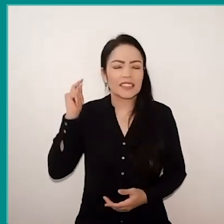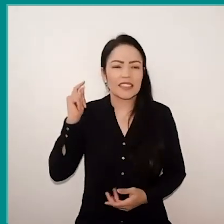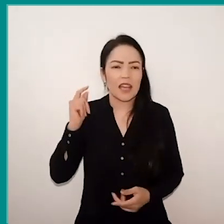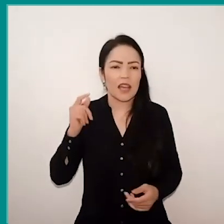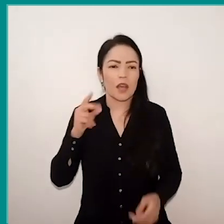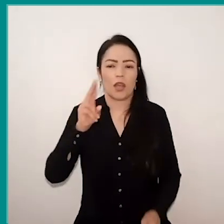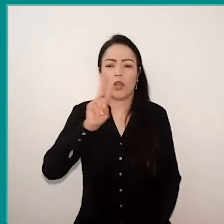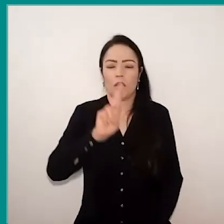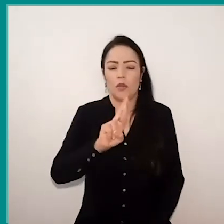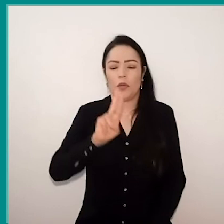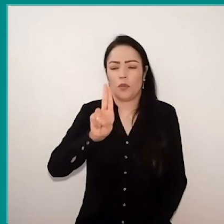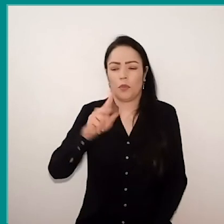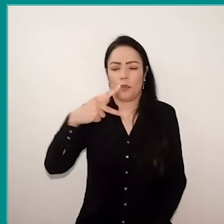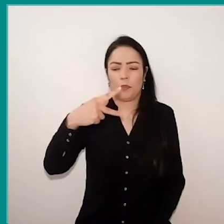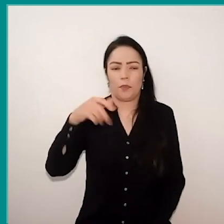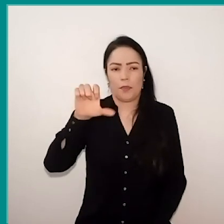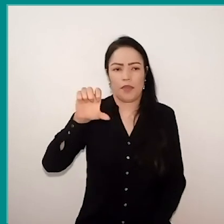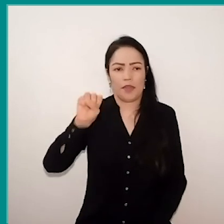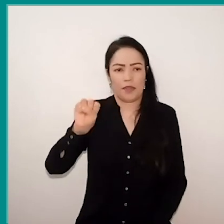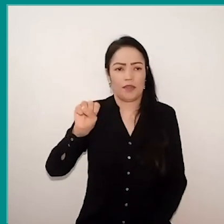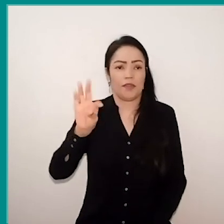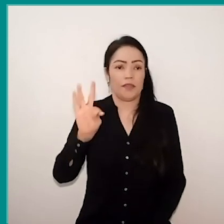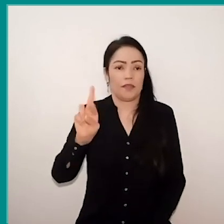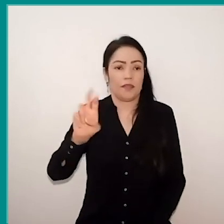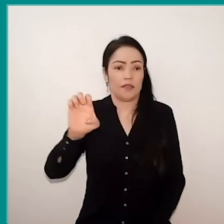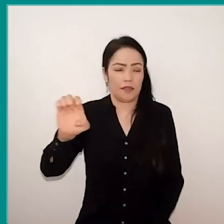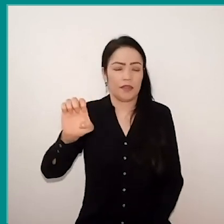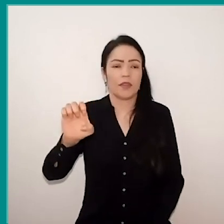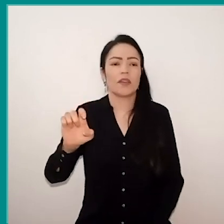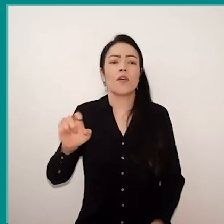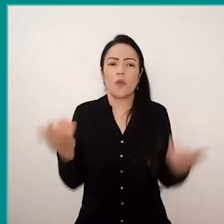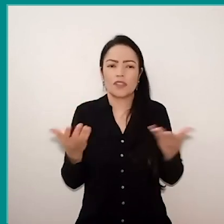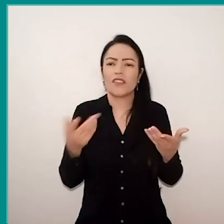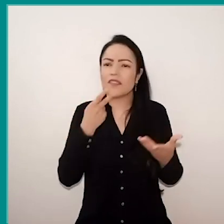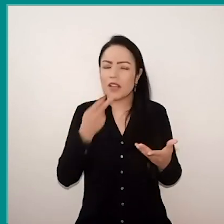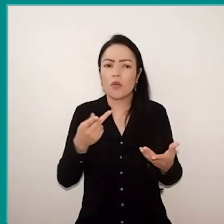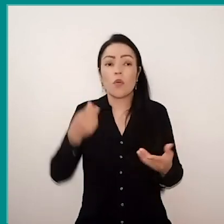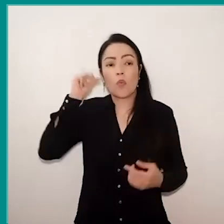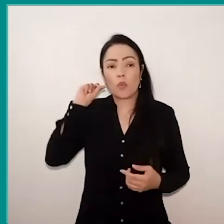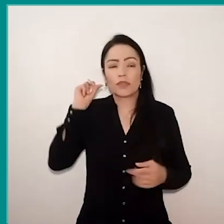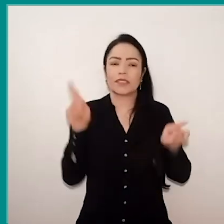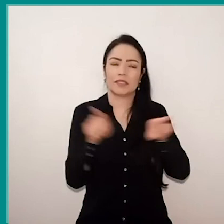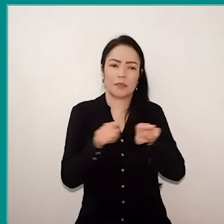which was also said at yesterday's board the importance of art for the creation of identity.